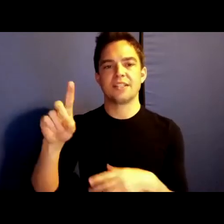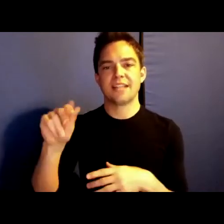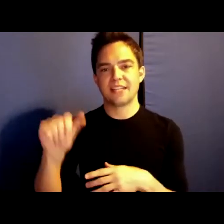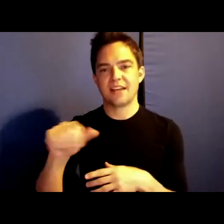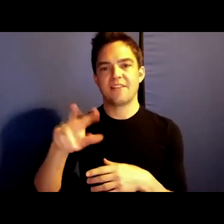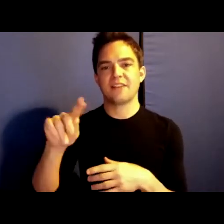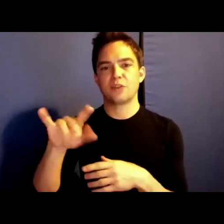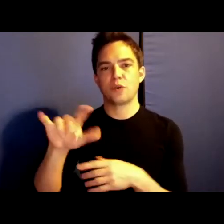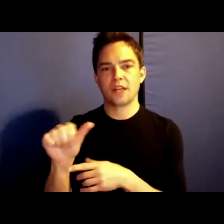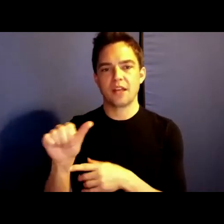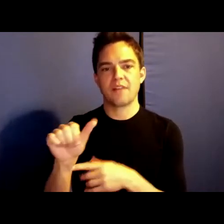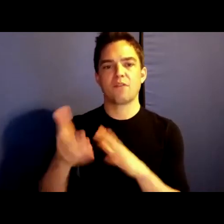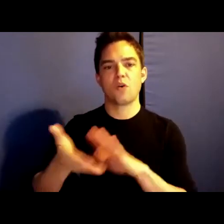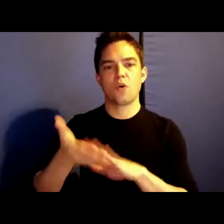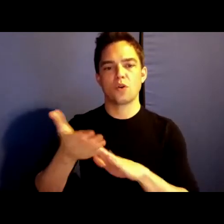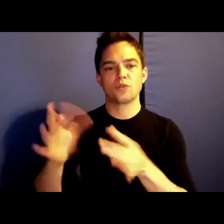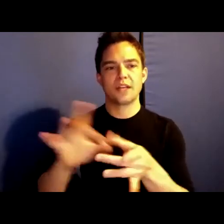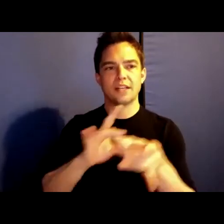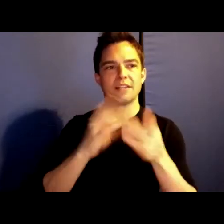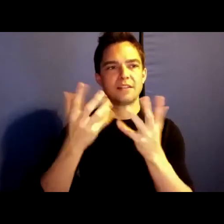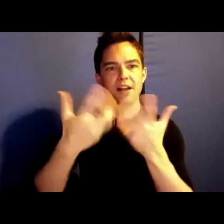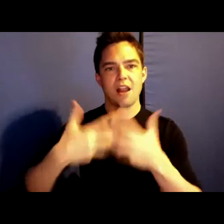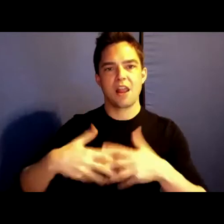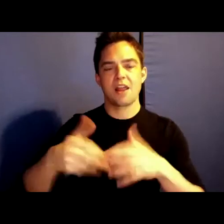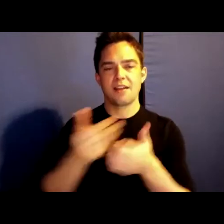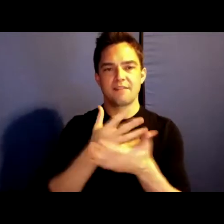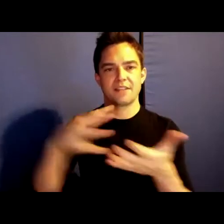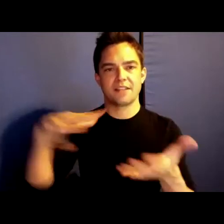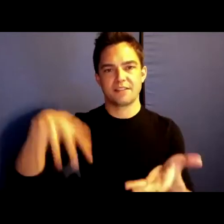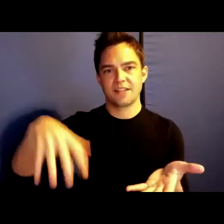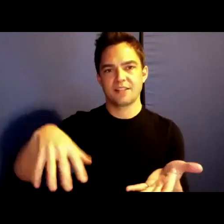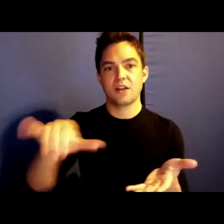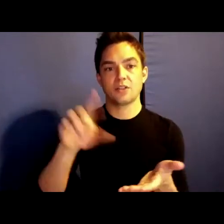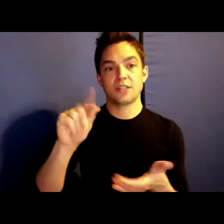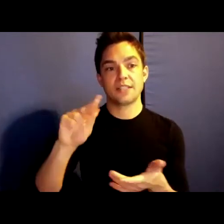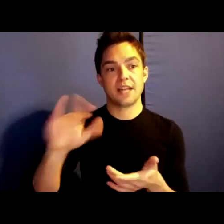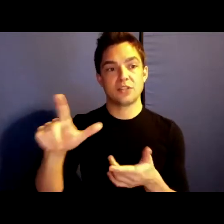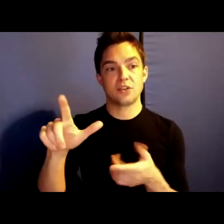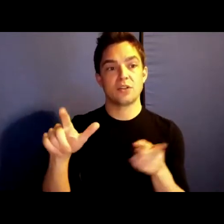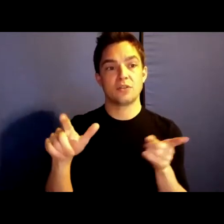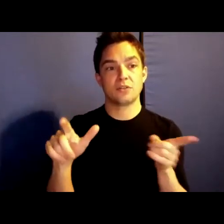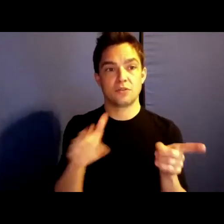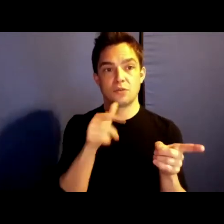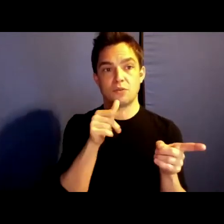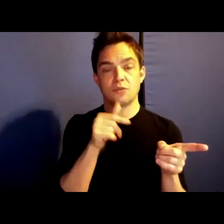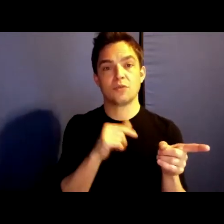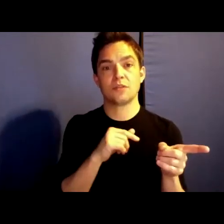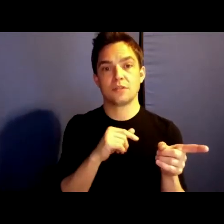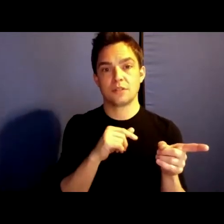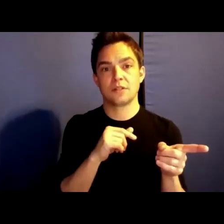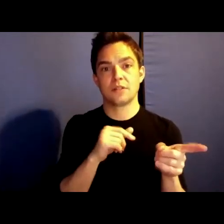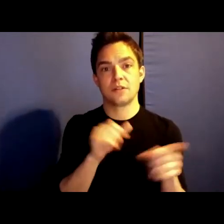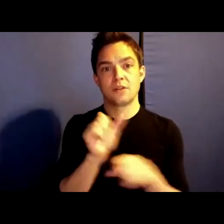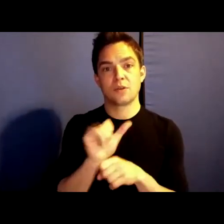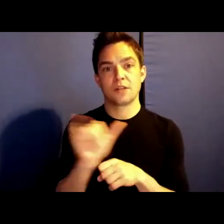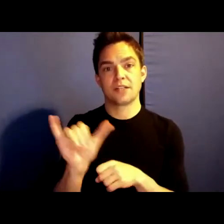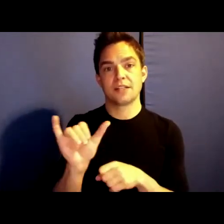orchestrating all of this, as well as to Daniel who is working as our interpreter and Joi